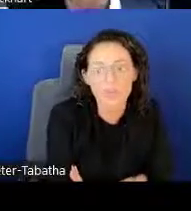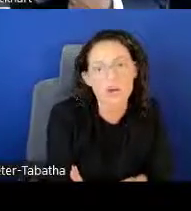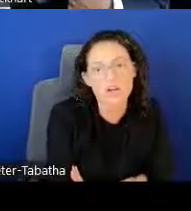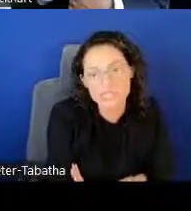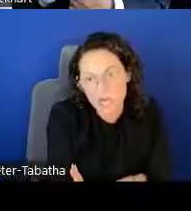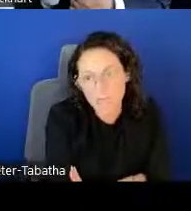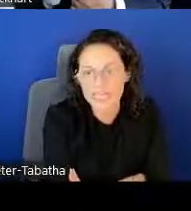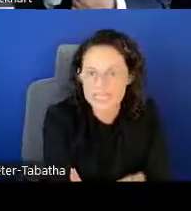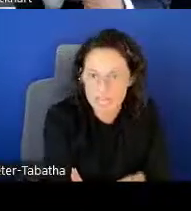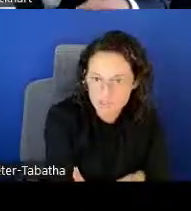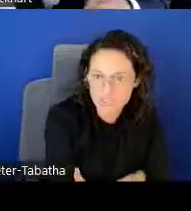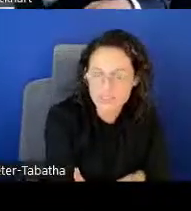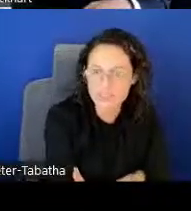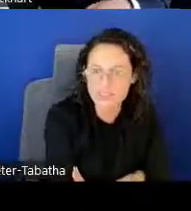There are some exceptions.